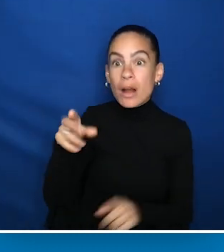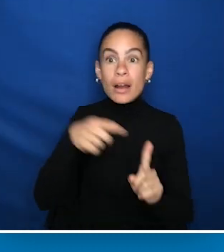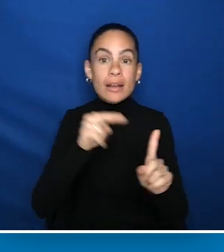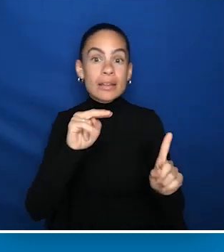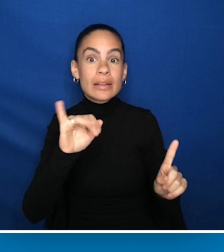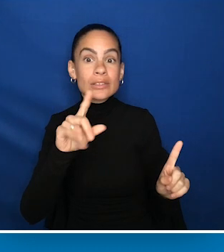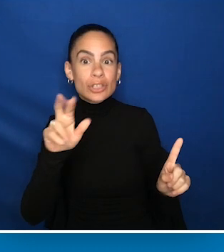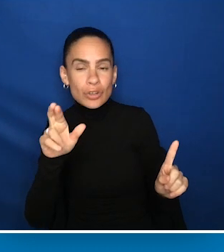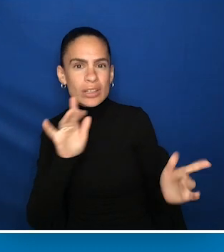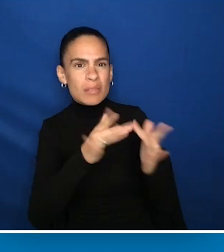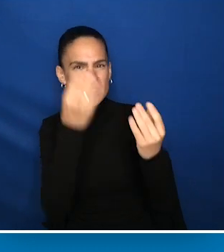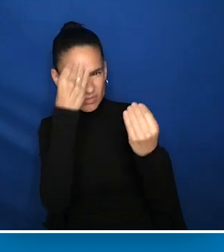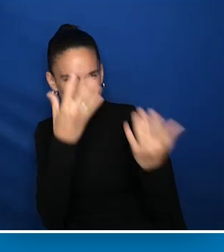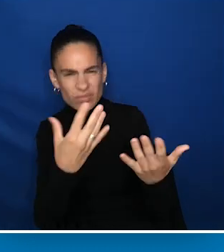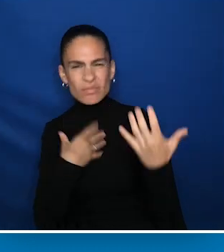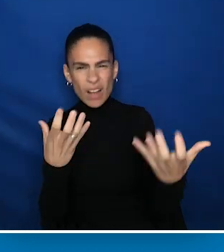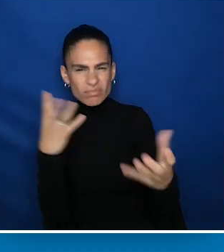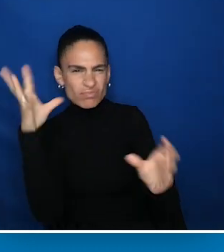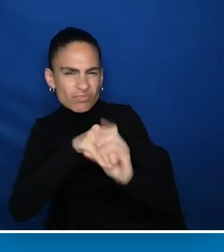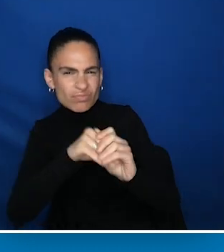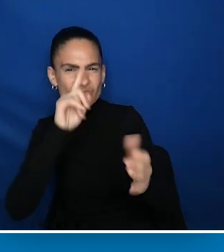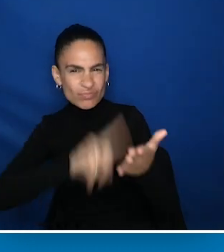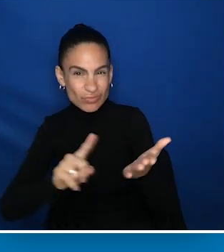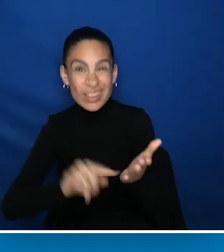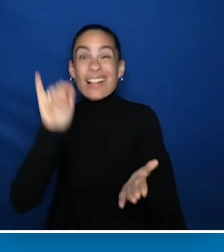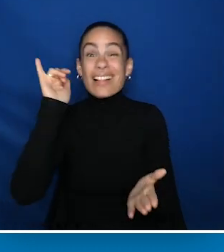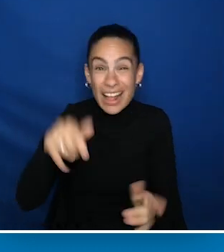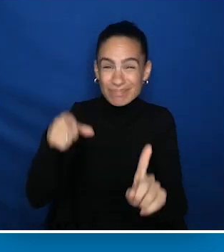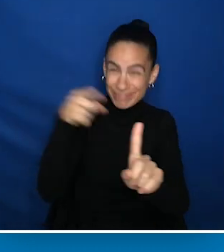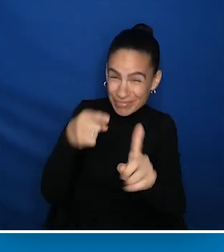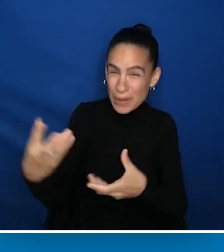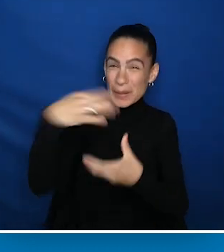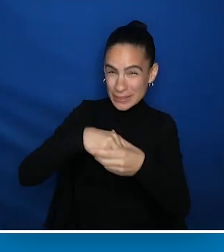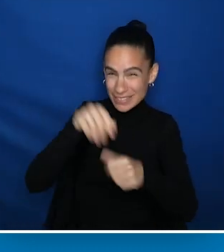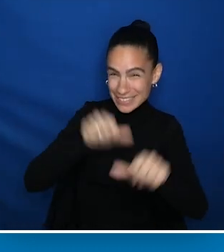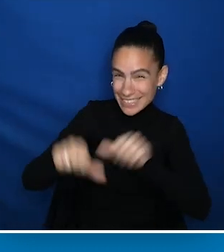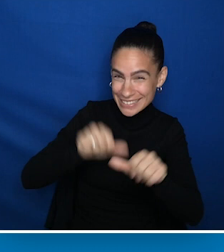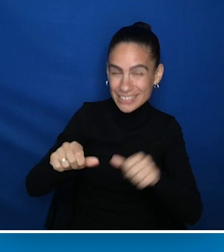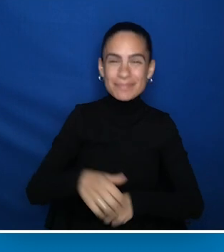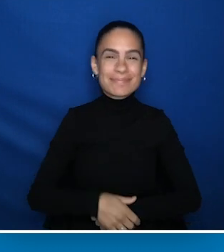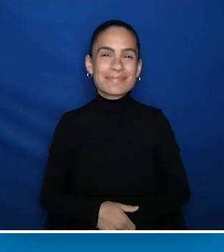or NIDILRR networks and say "I want to be involved in research." This is inclusive science.